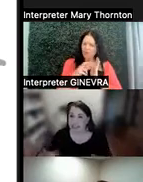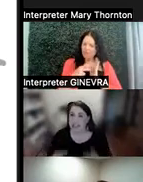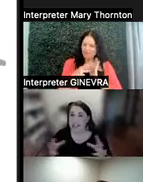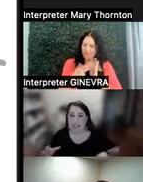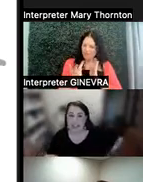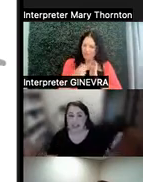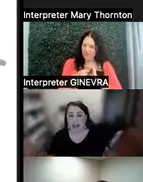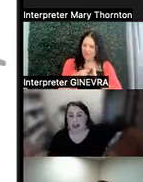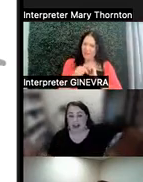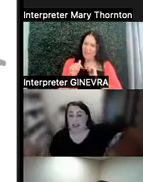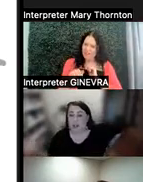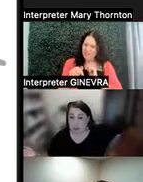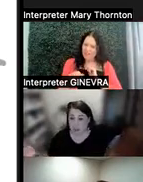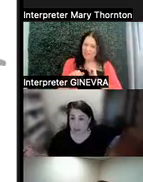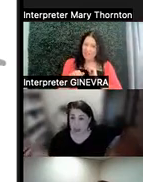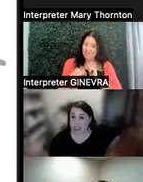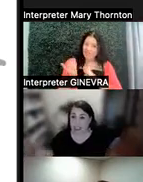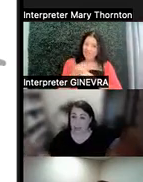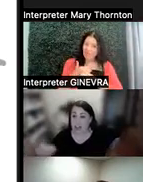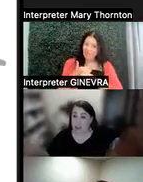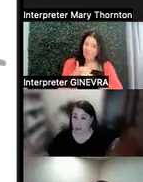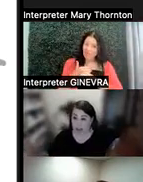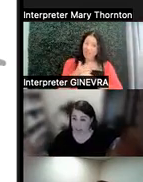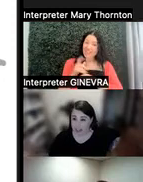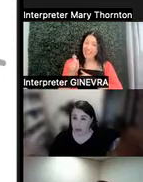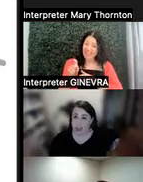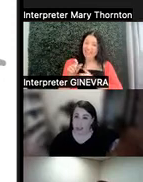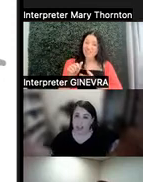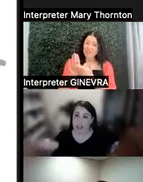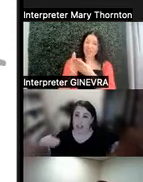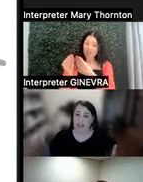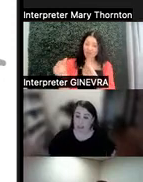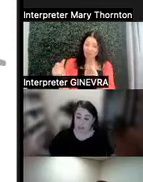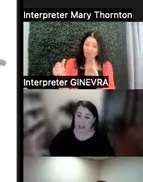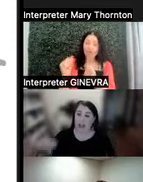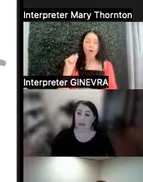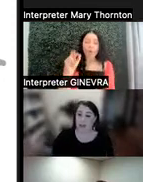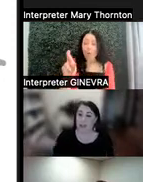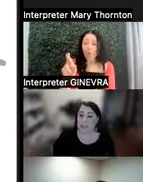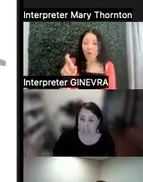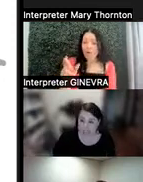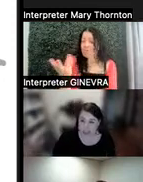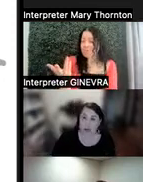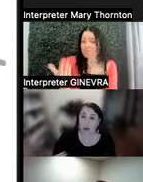Is this a disruption that needs to be addressed? Or is this something that a person needs in order